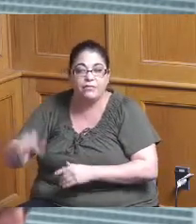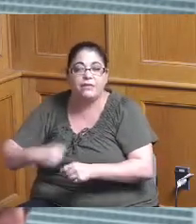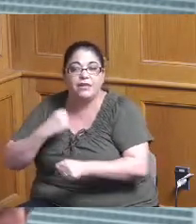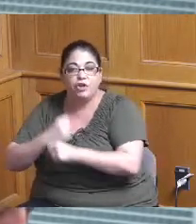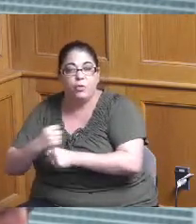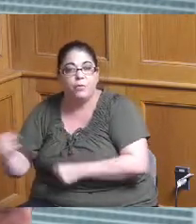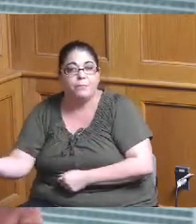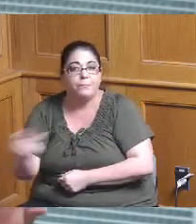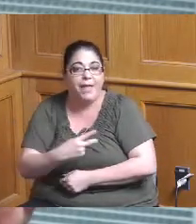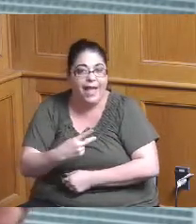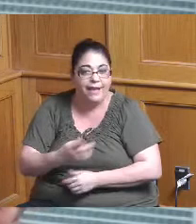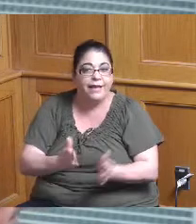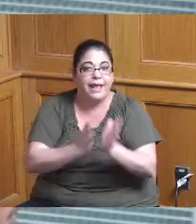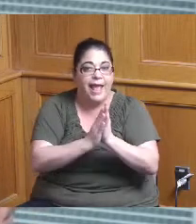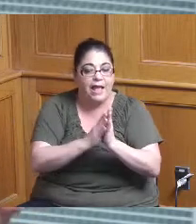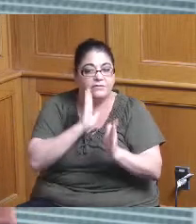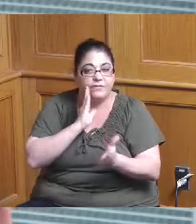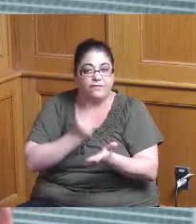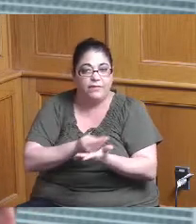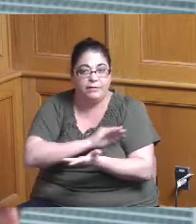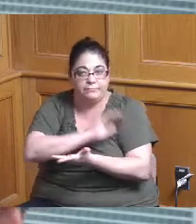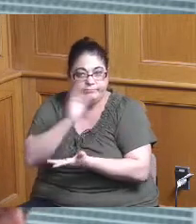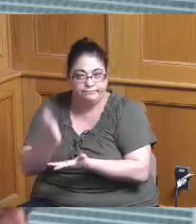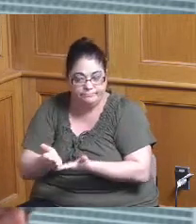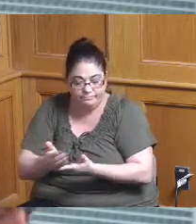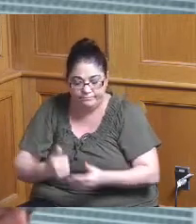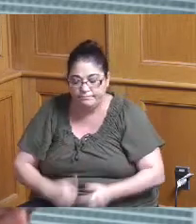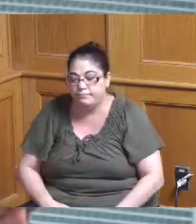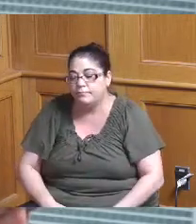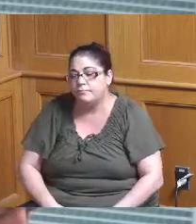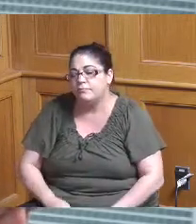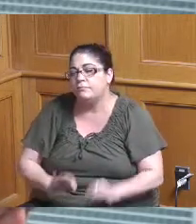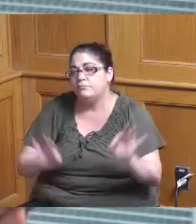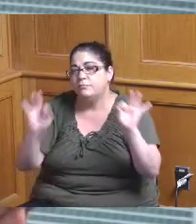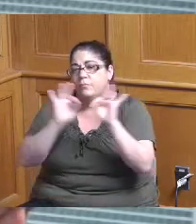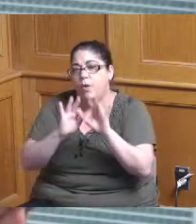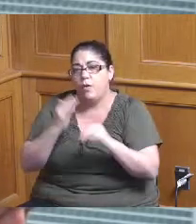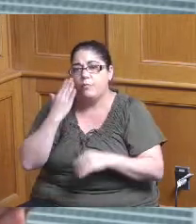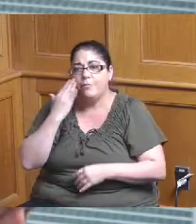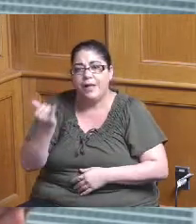but I just think it's important to note because as we were preparing for this presentation today